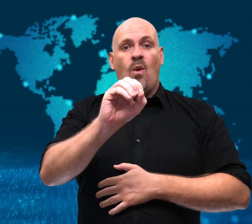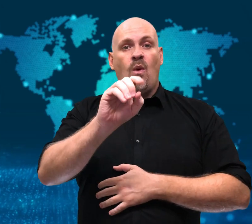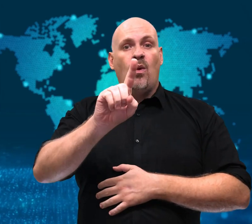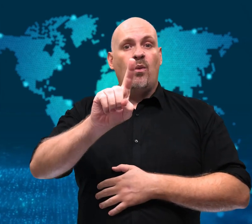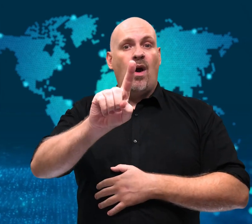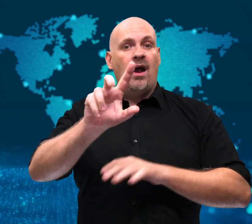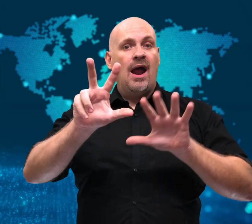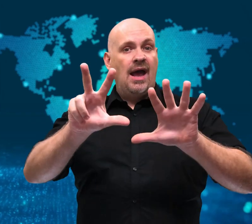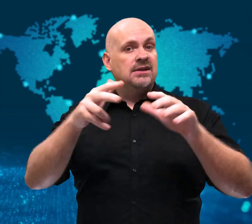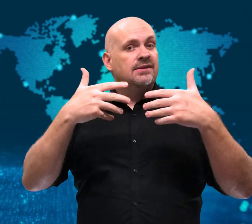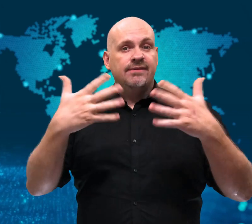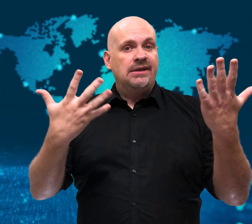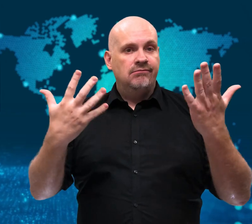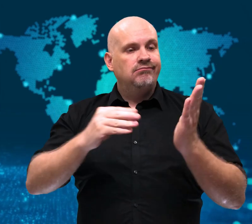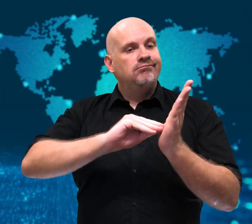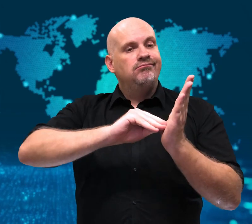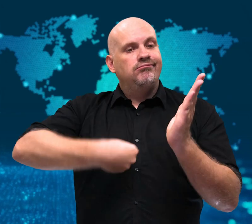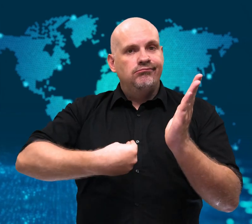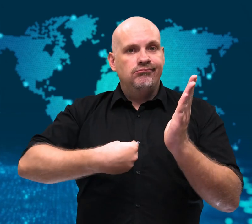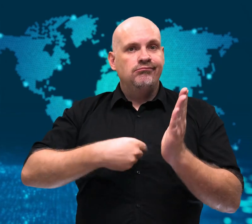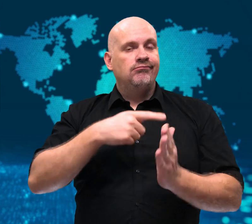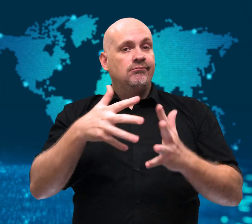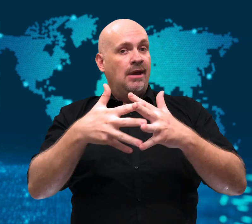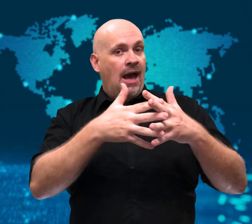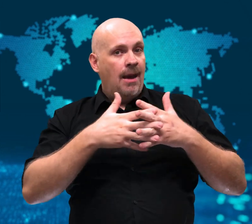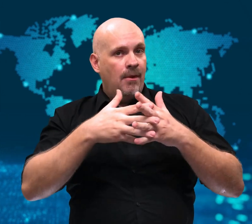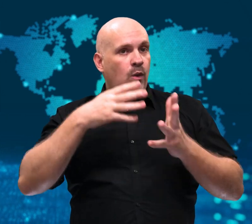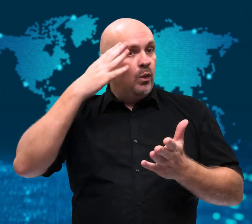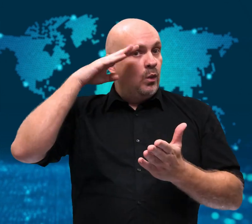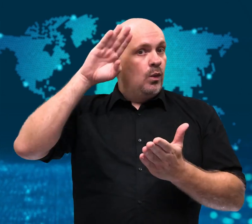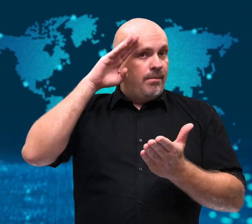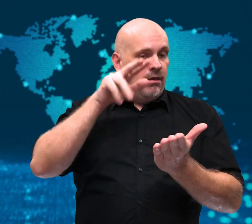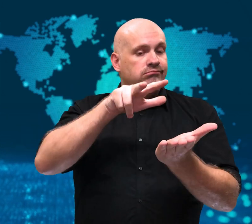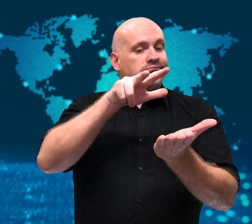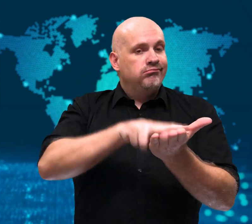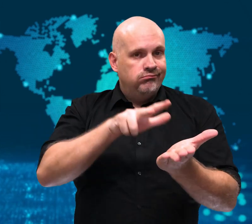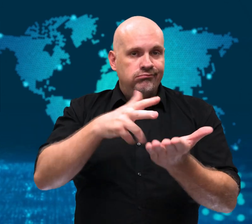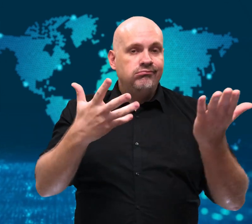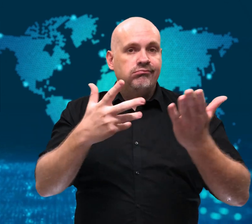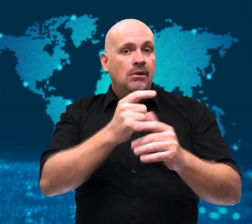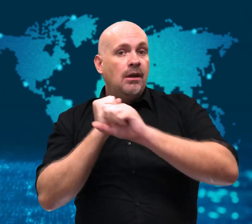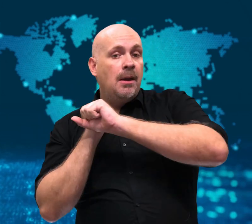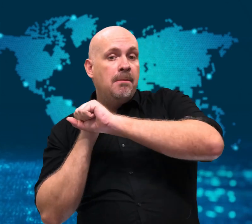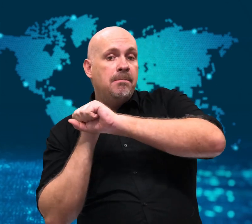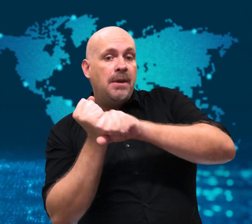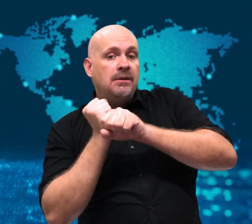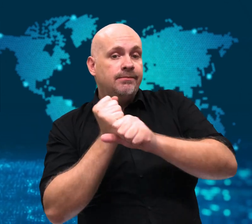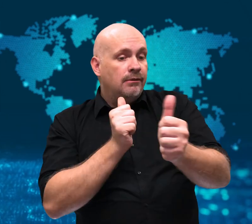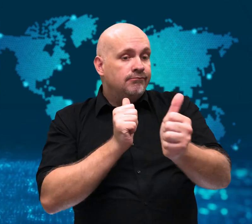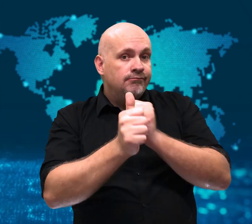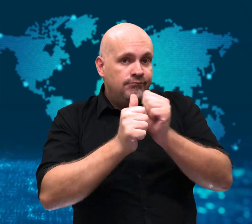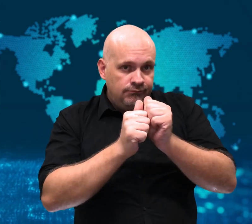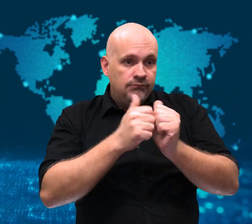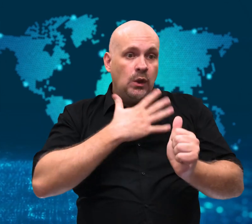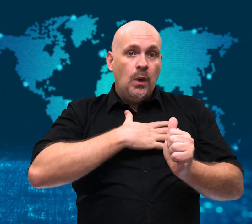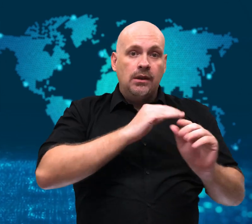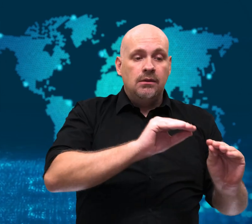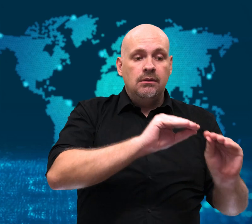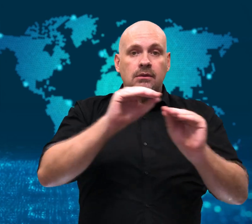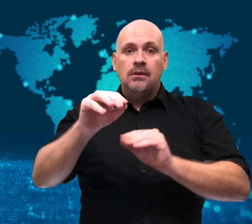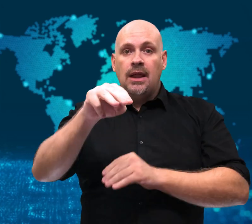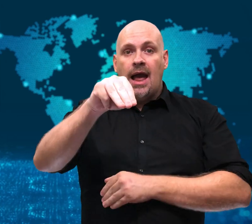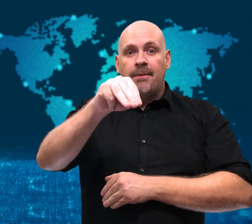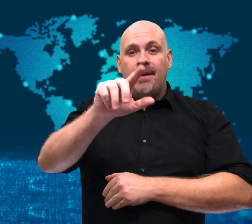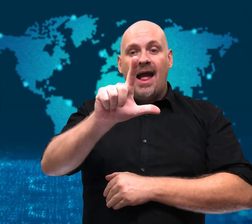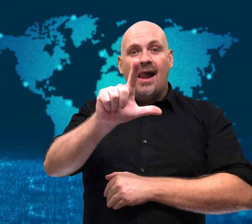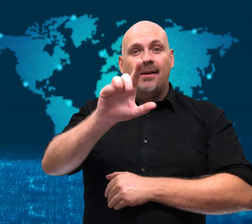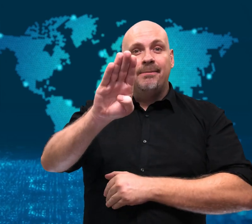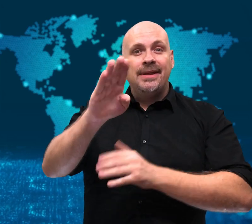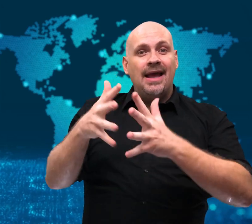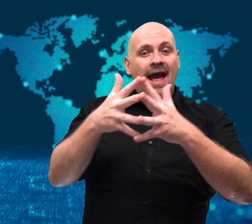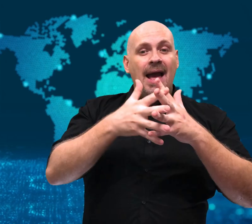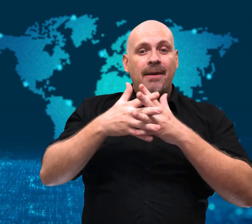A 2018 agreement between the Cuban government and MLB had allowed